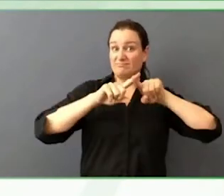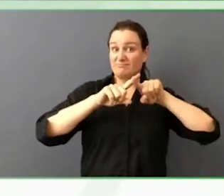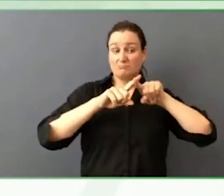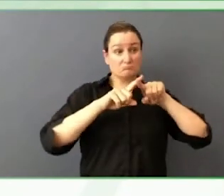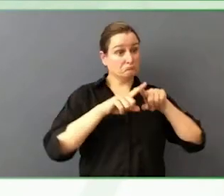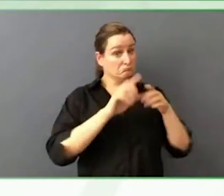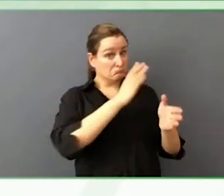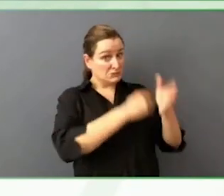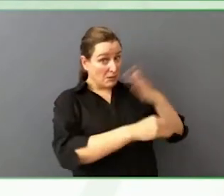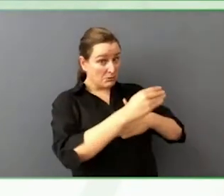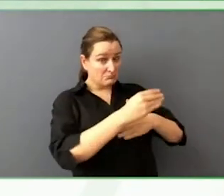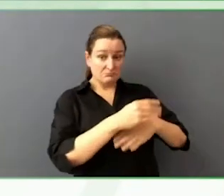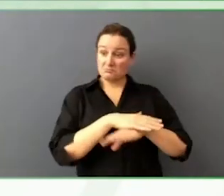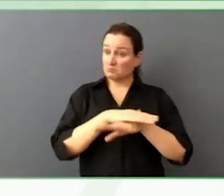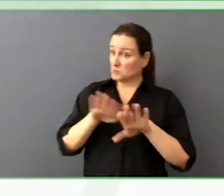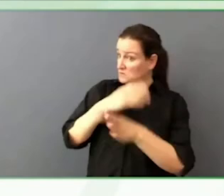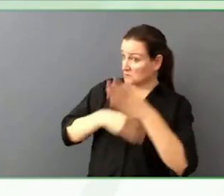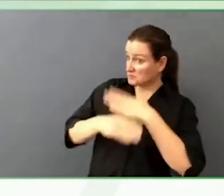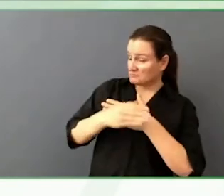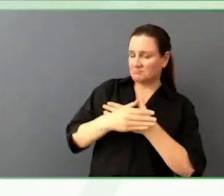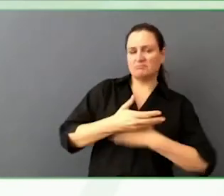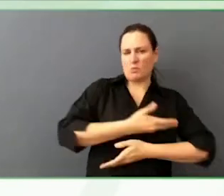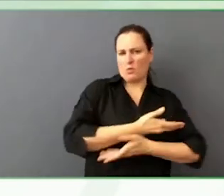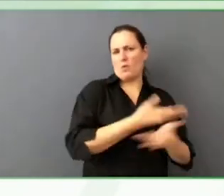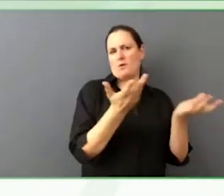The virtual floor is yours. Thank you.